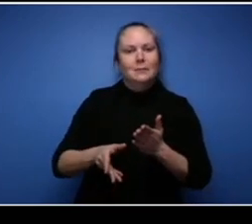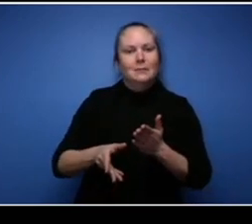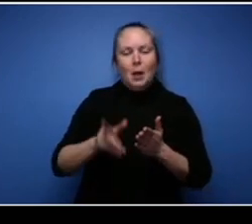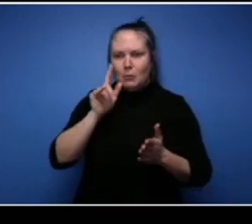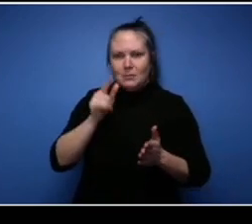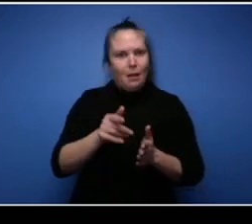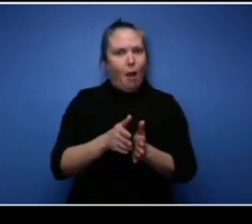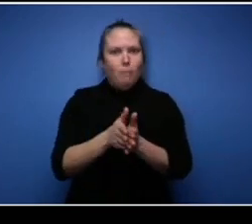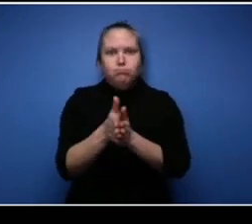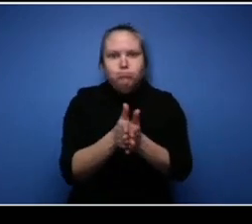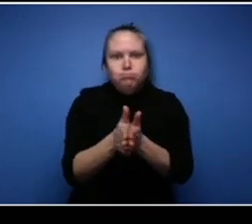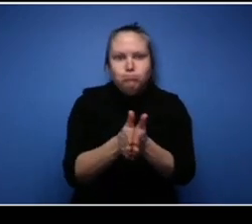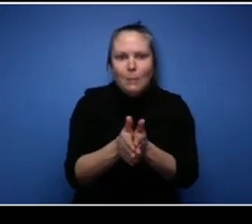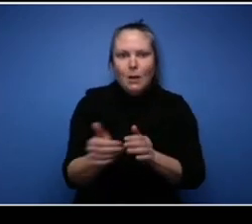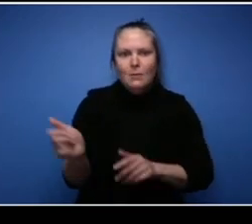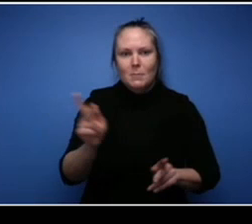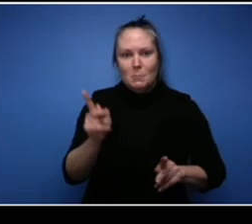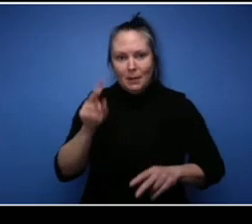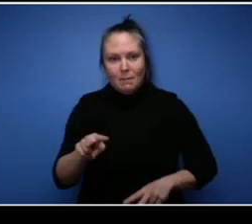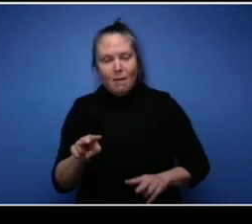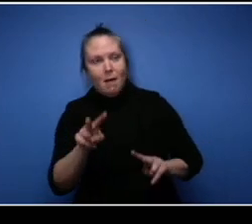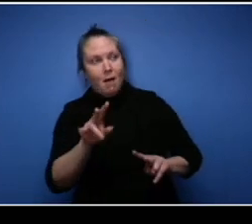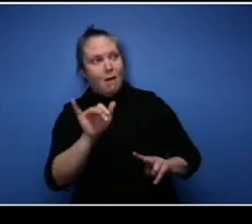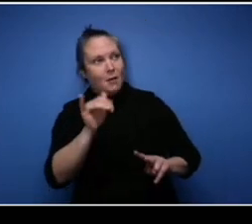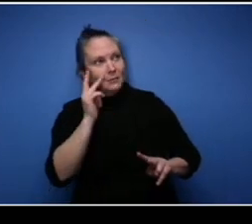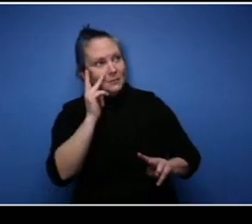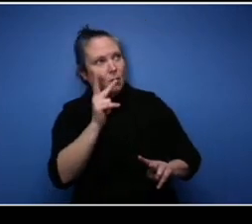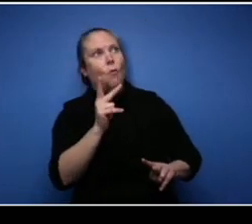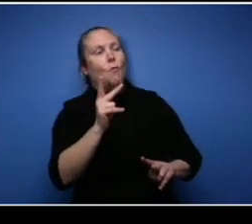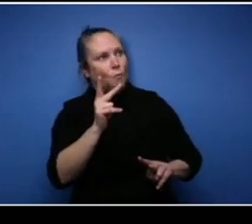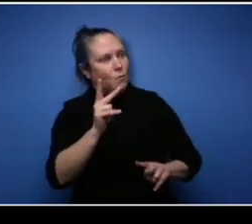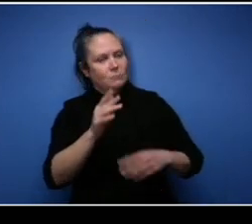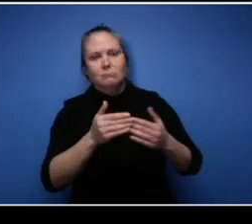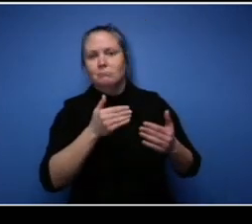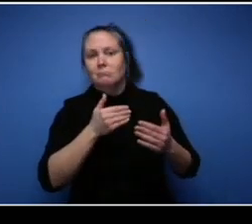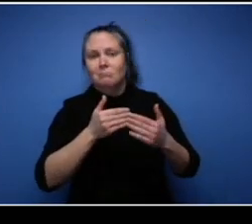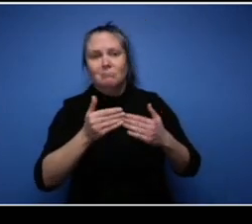too late and you can always make a change and follow your passion um no matter where